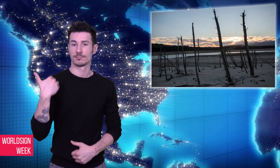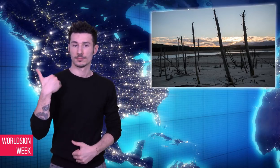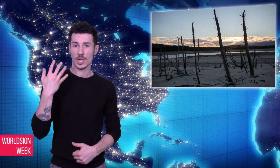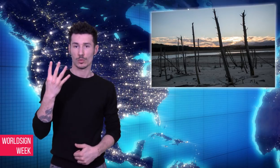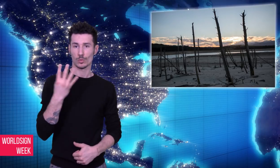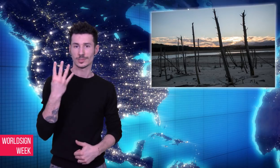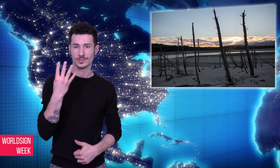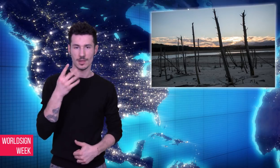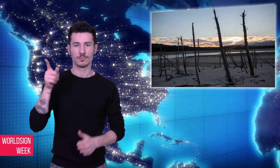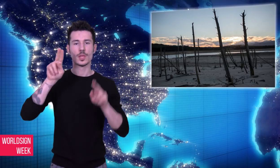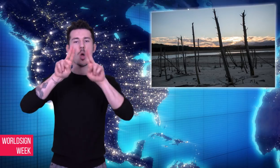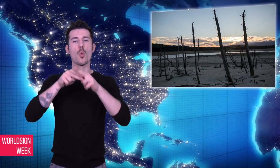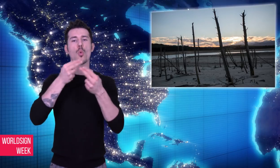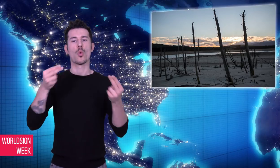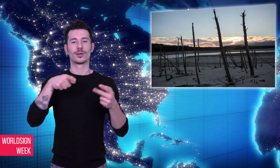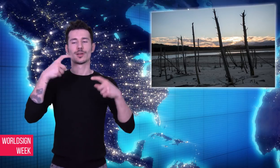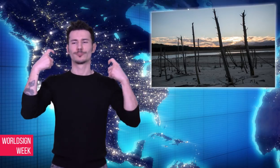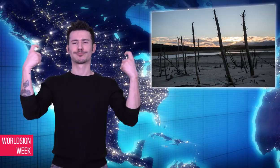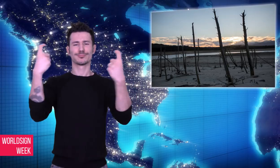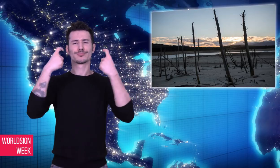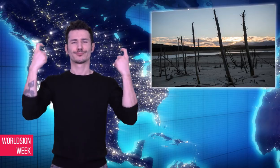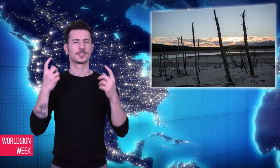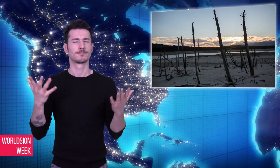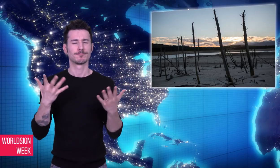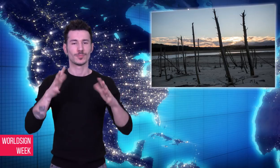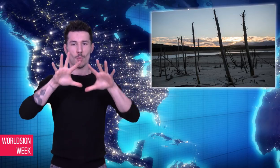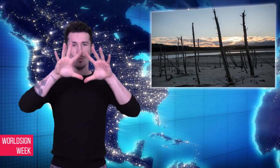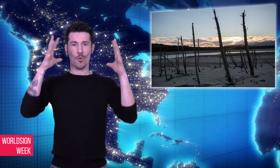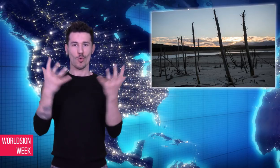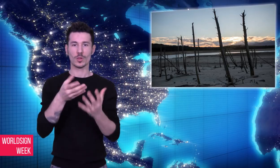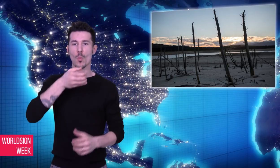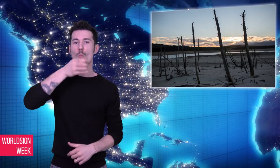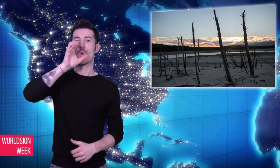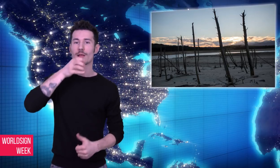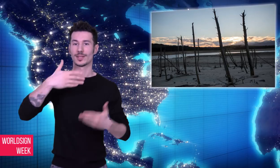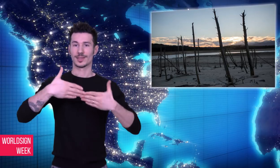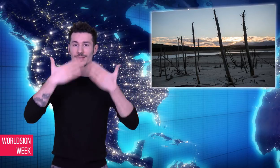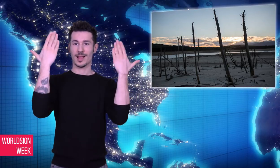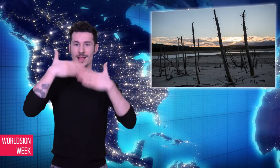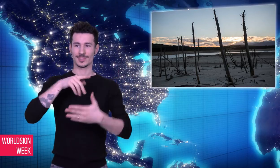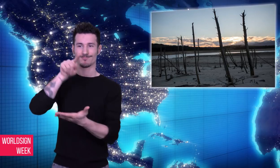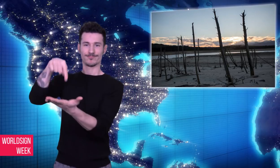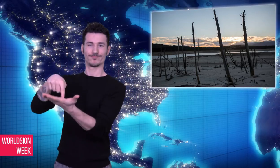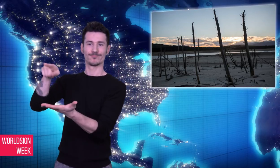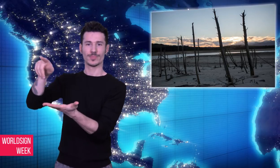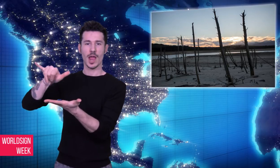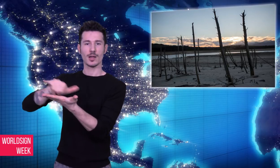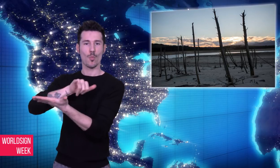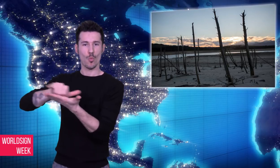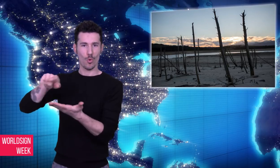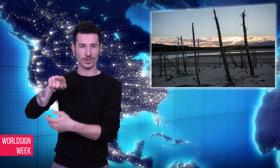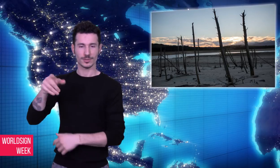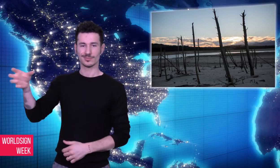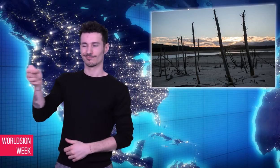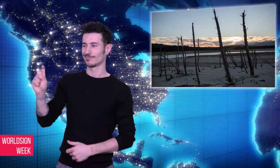On Thursday, the United Nations hosted its World Water Day event in New York